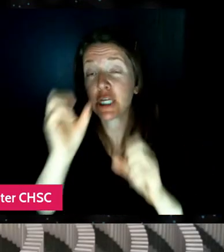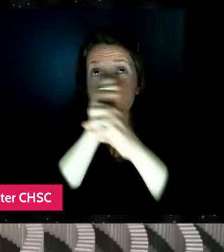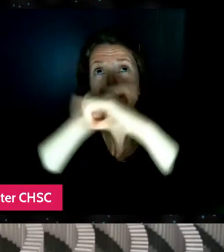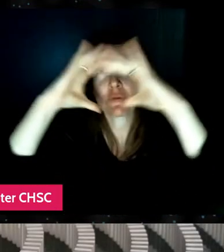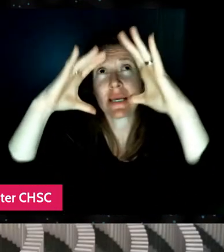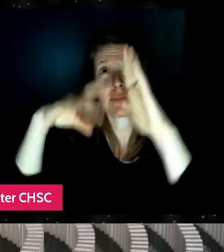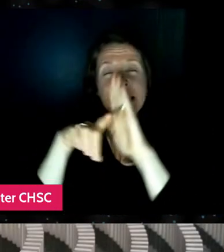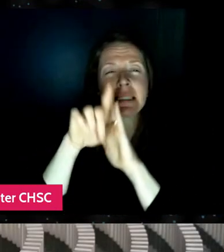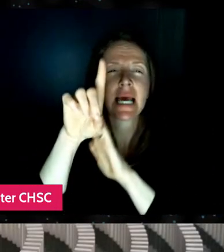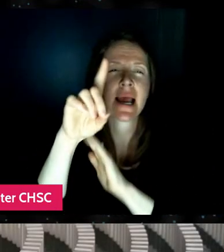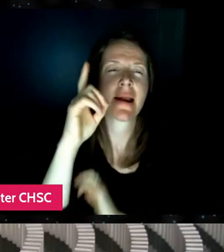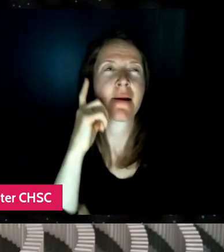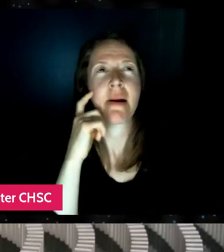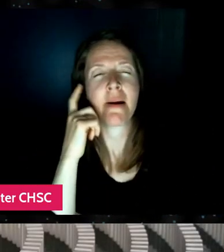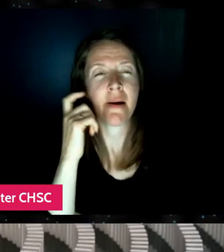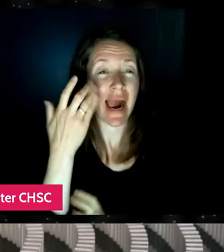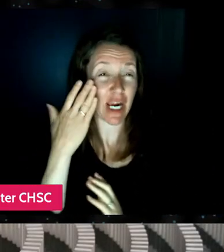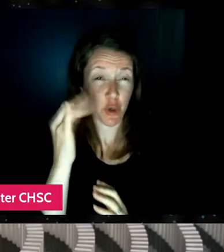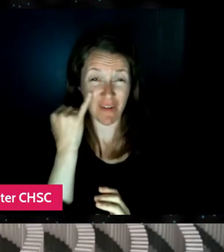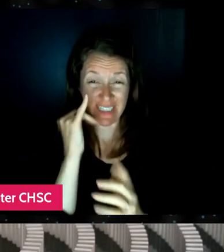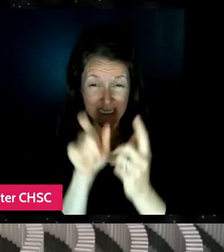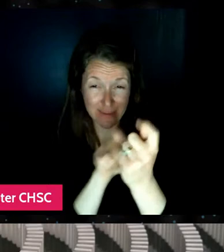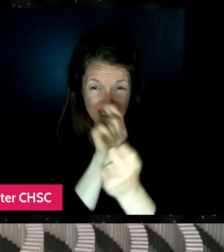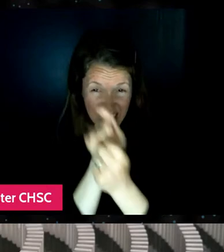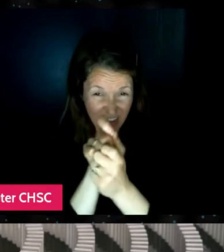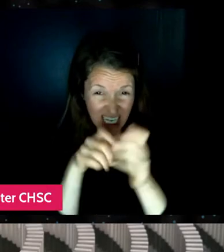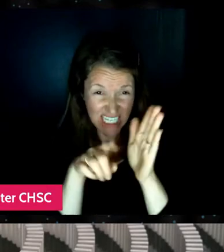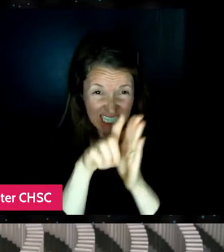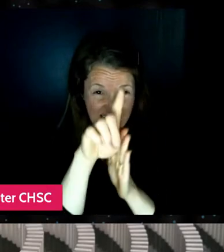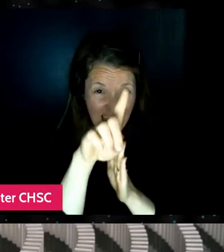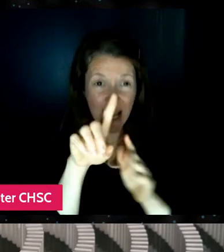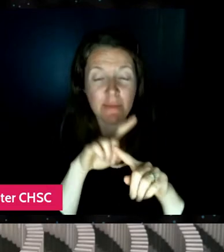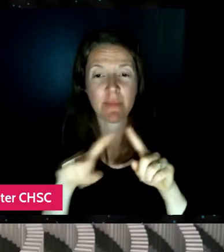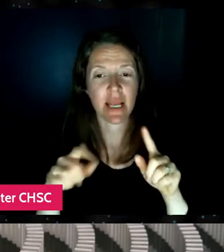I don't know if this is a specific design, but I would love to at some point